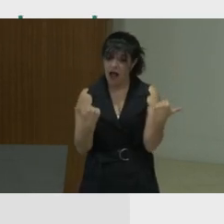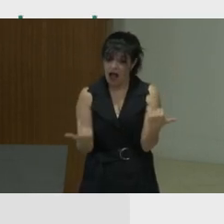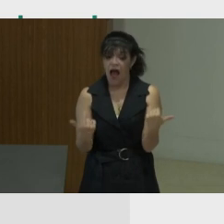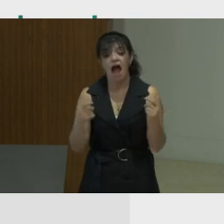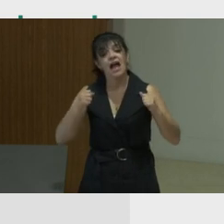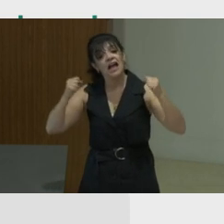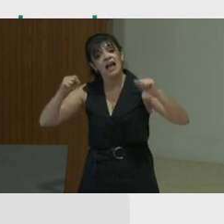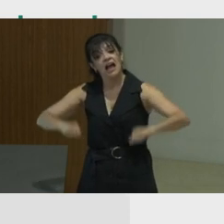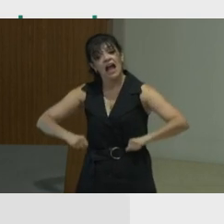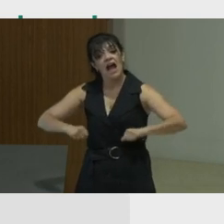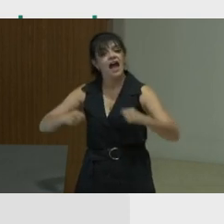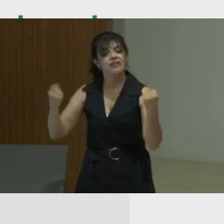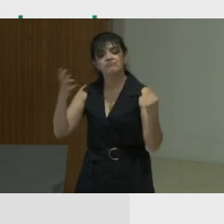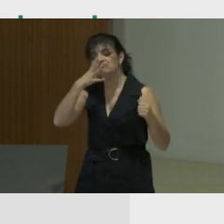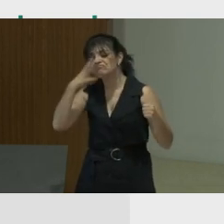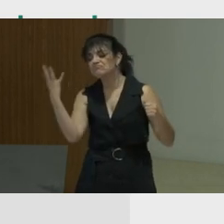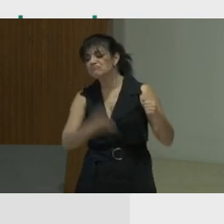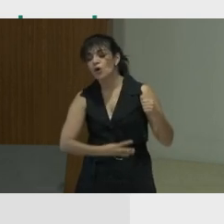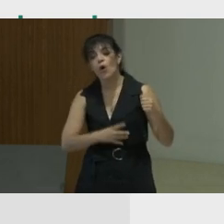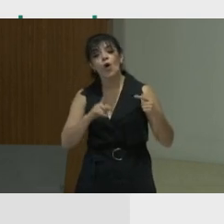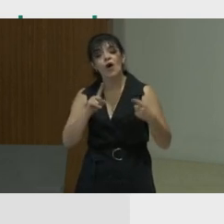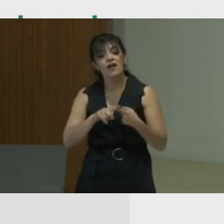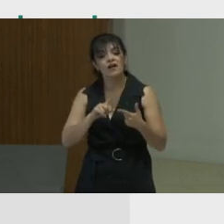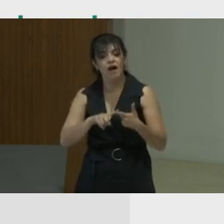trump or disregard or ignore others' morals.